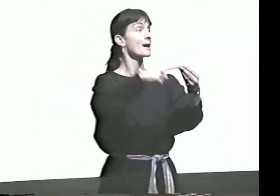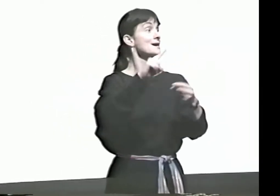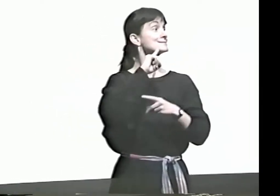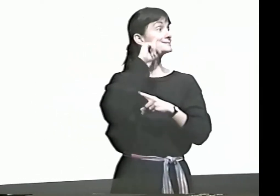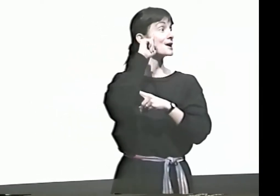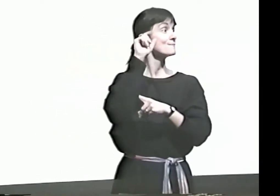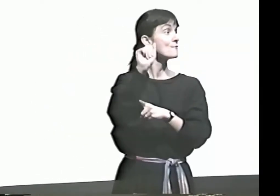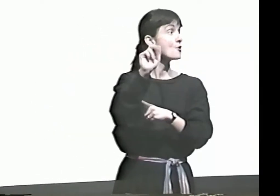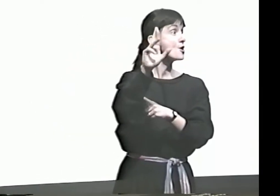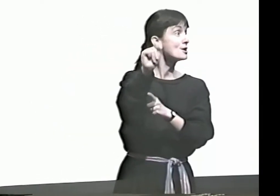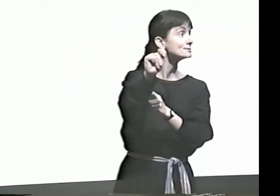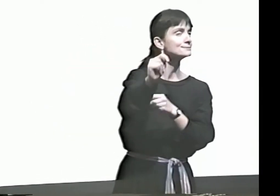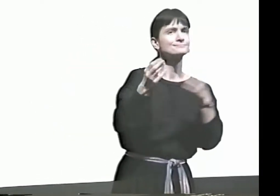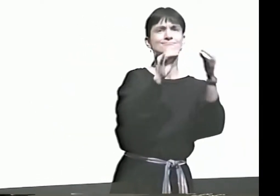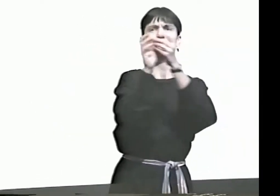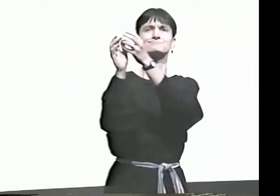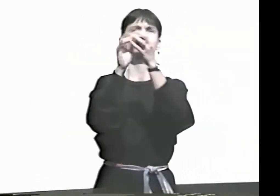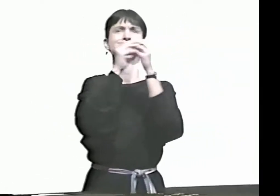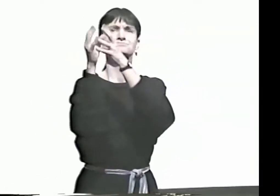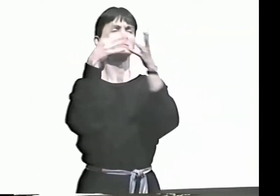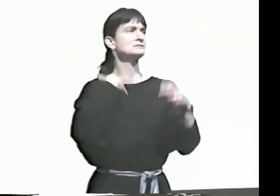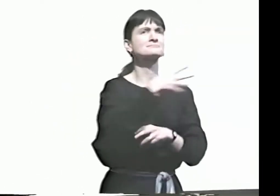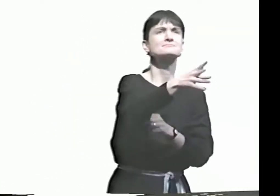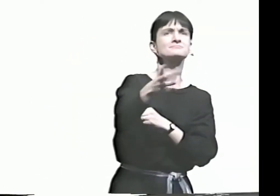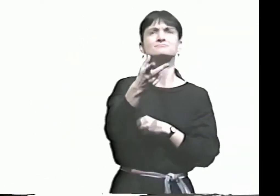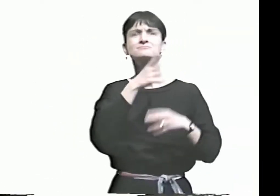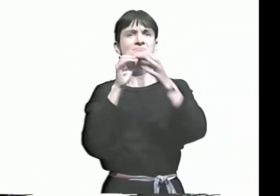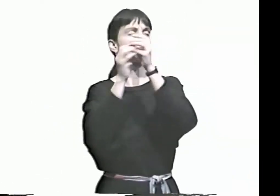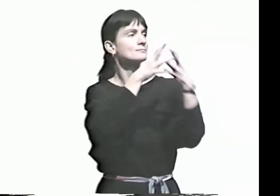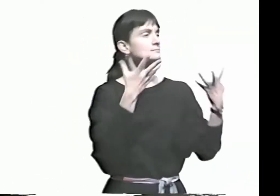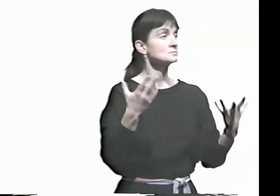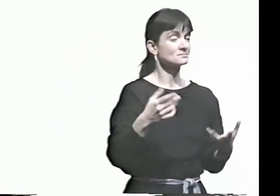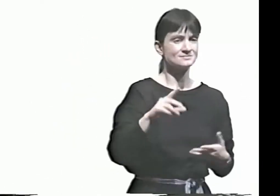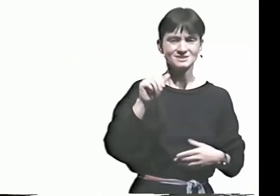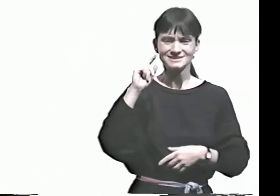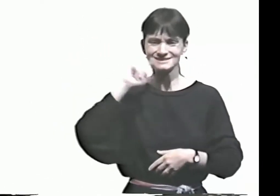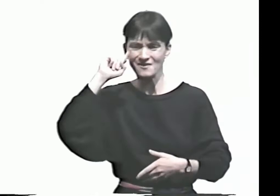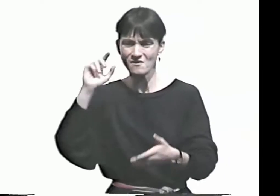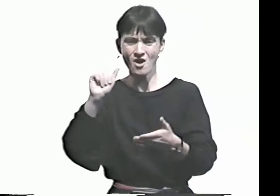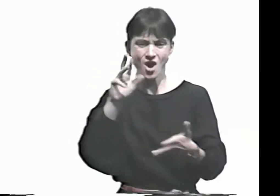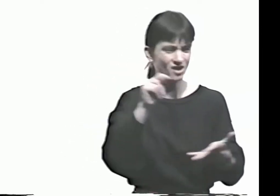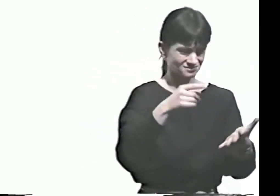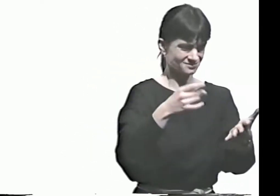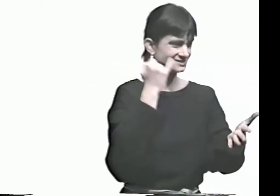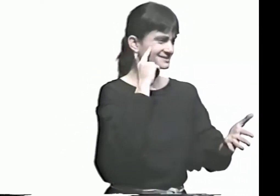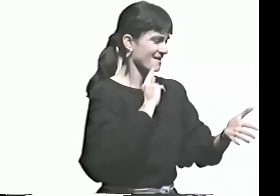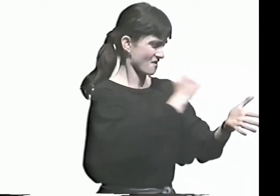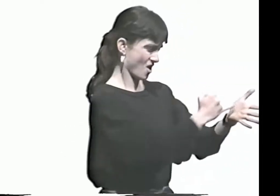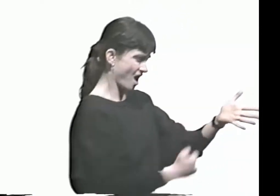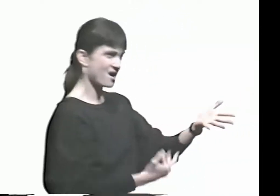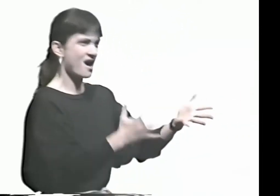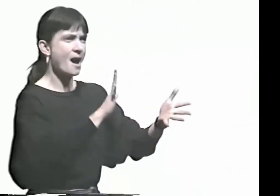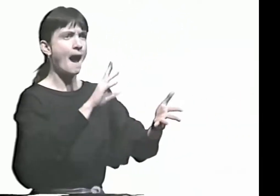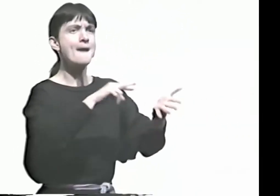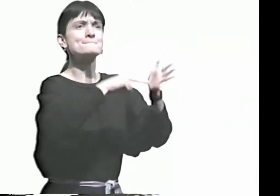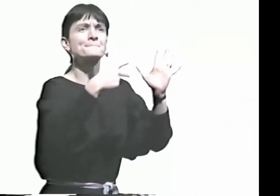HAVING DISCUSSION ABOUT DEAF ART. THERE WERE ALL KINDS OF OPINIONS BEING THROWN IN. PEOPLE ARE SAYING, "WHAT IS DEAF ART?